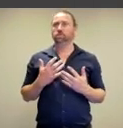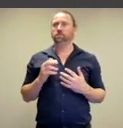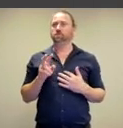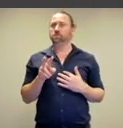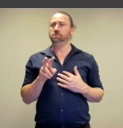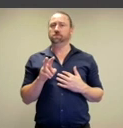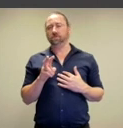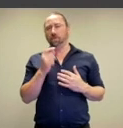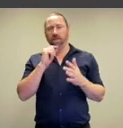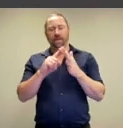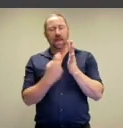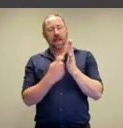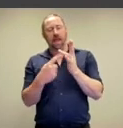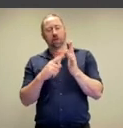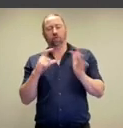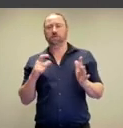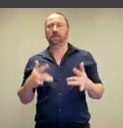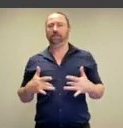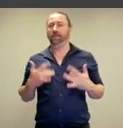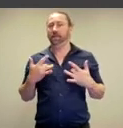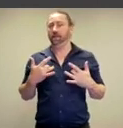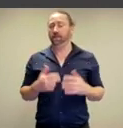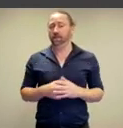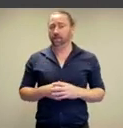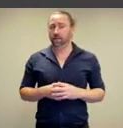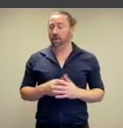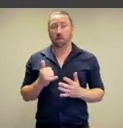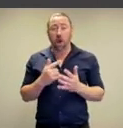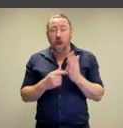in a spectator